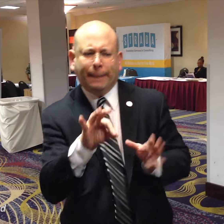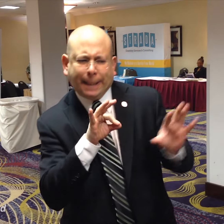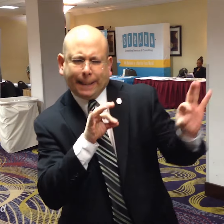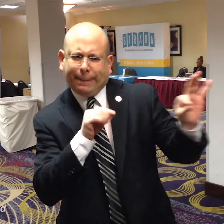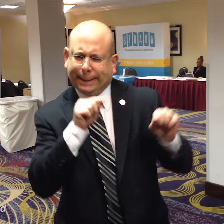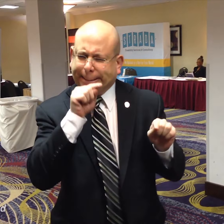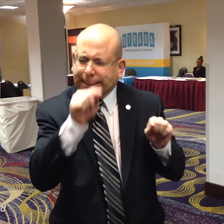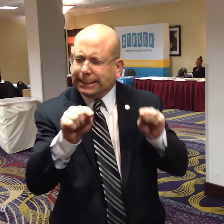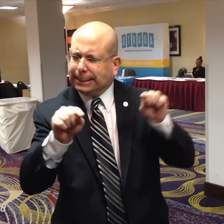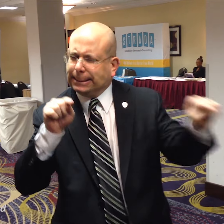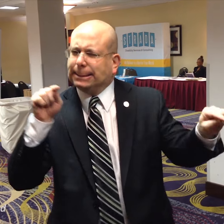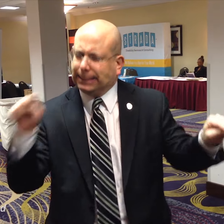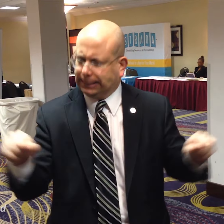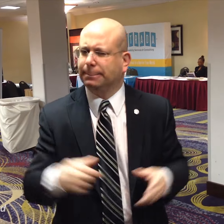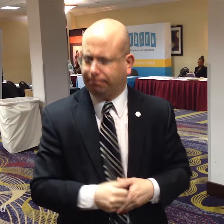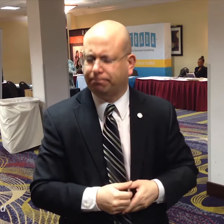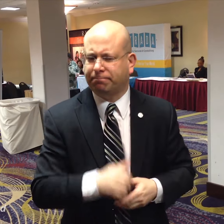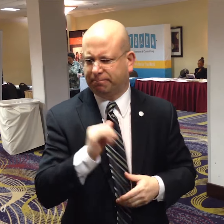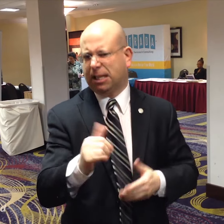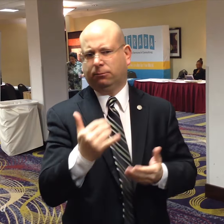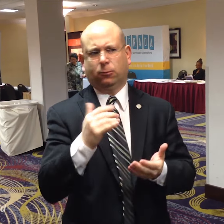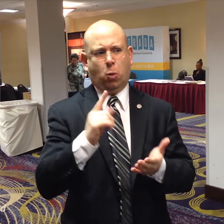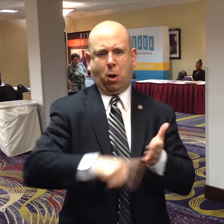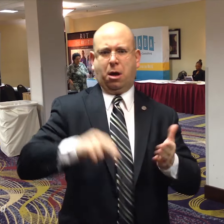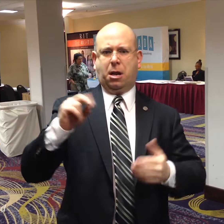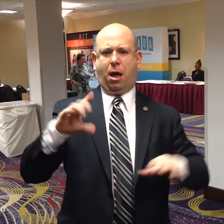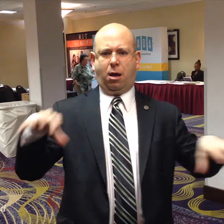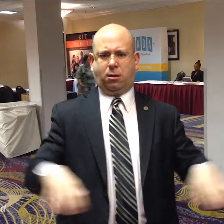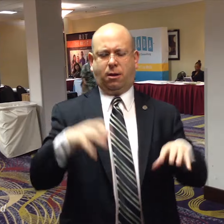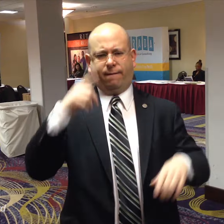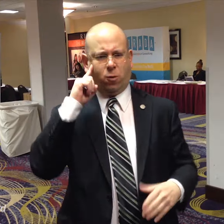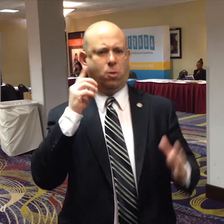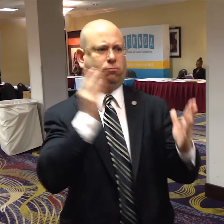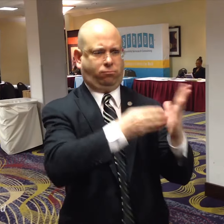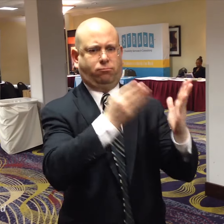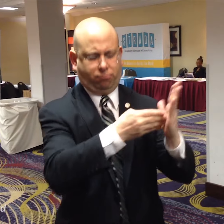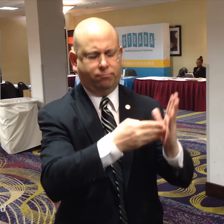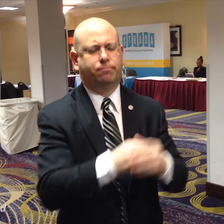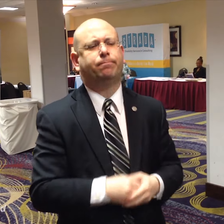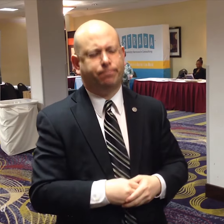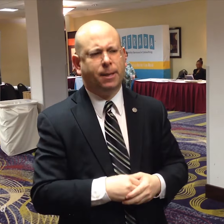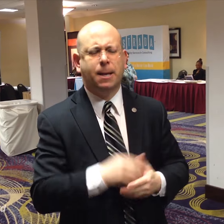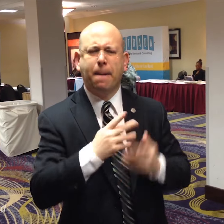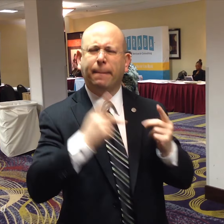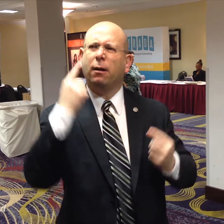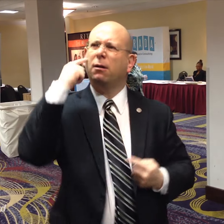So that is how the NAD determines its legal actions.